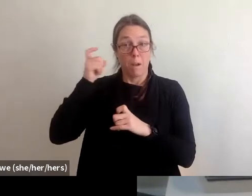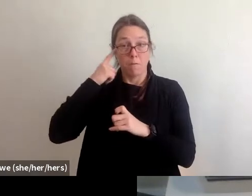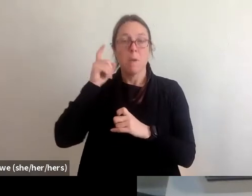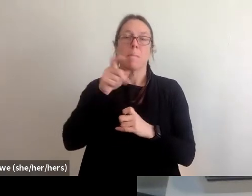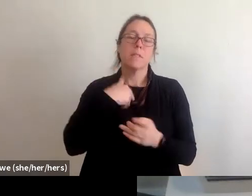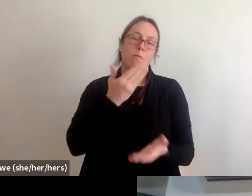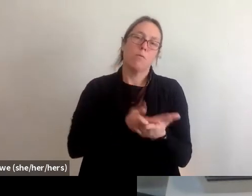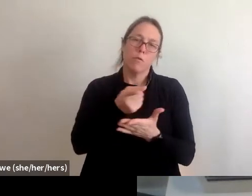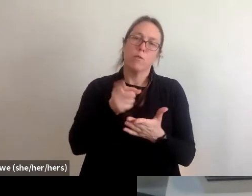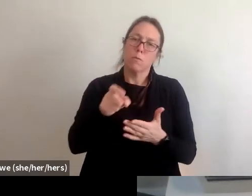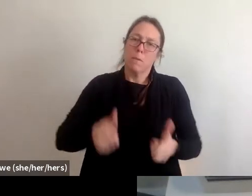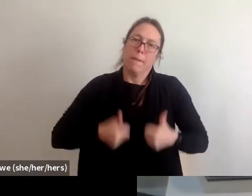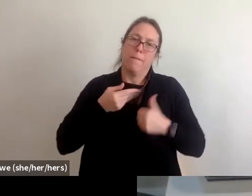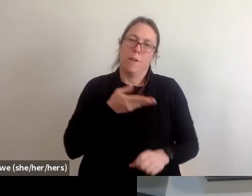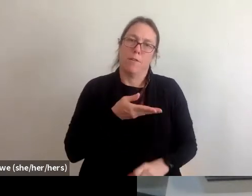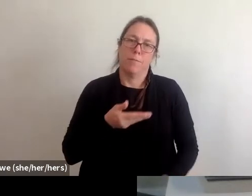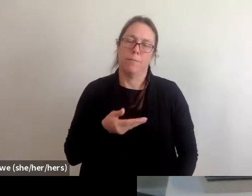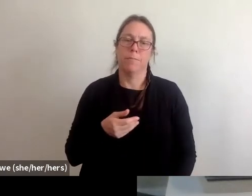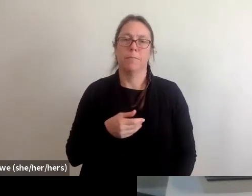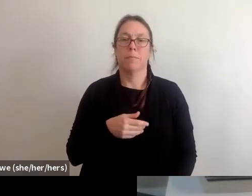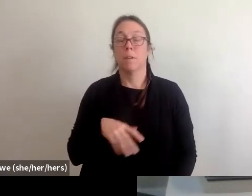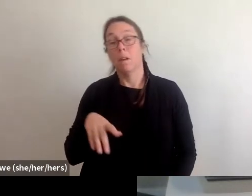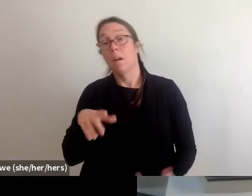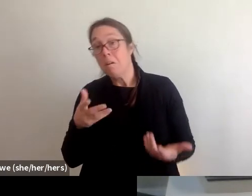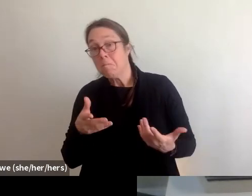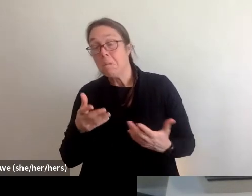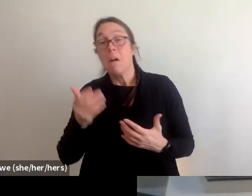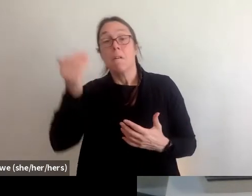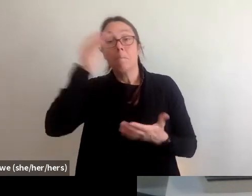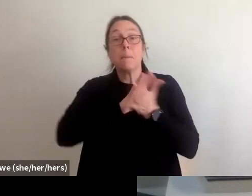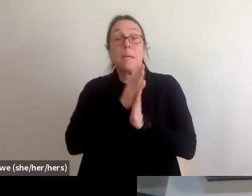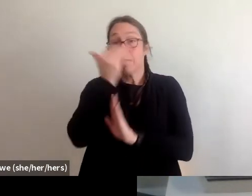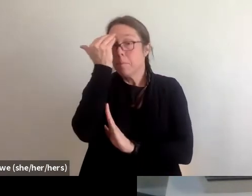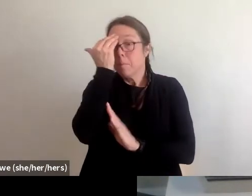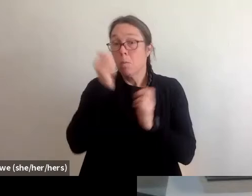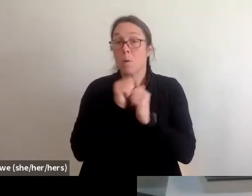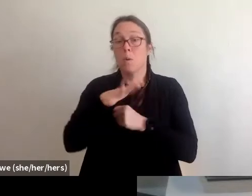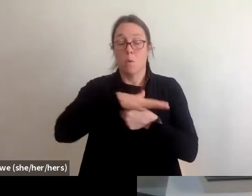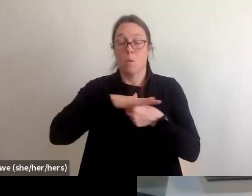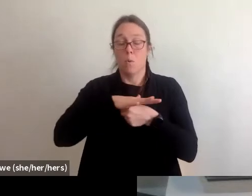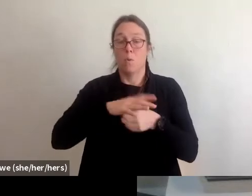You can be more familiar with your local price gouging laws, which I know Texas has and I've seen